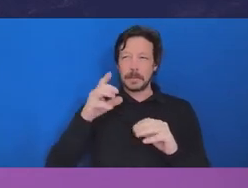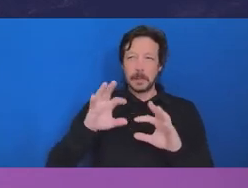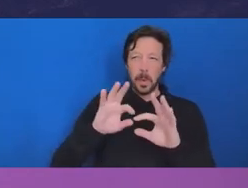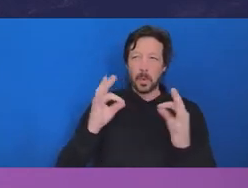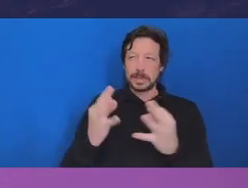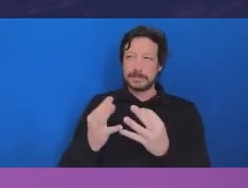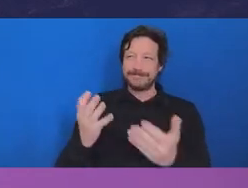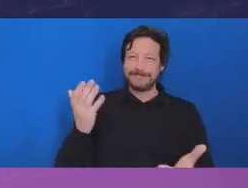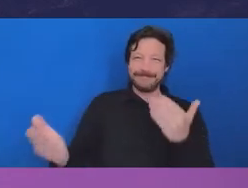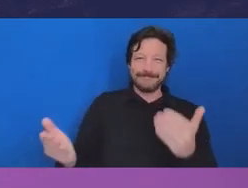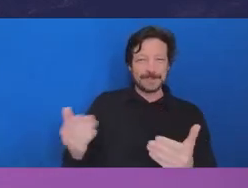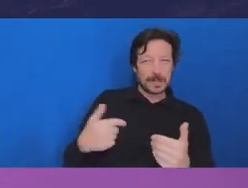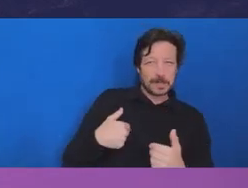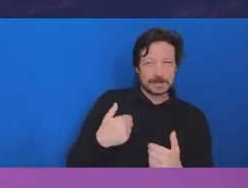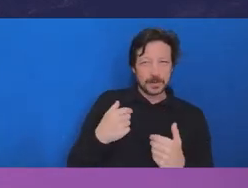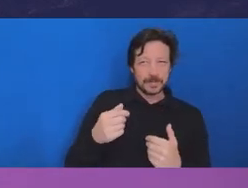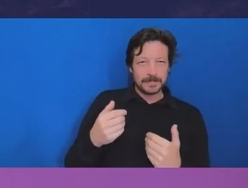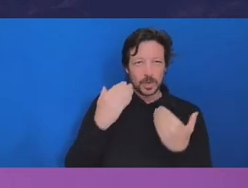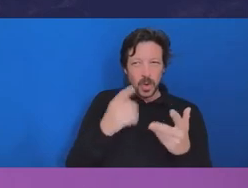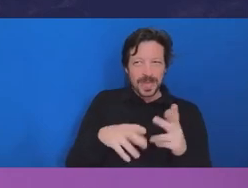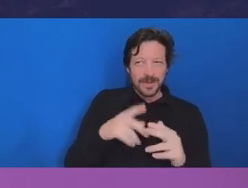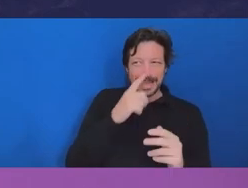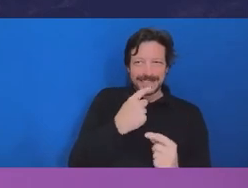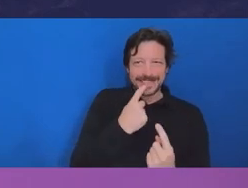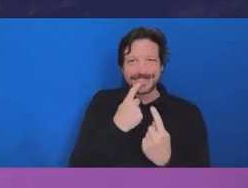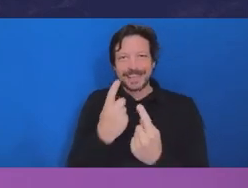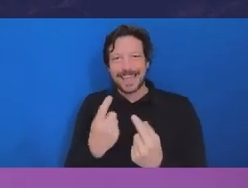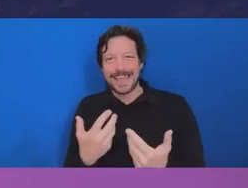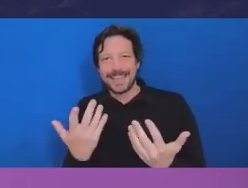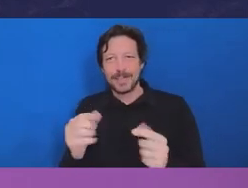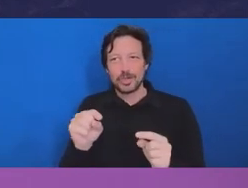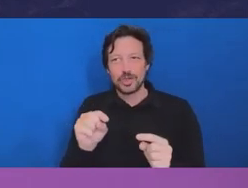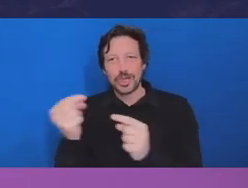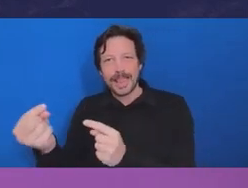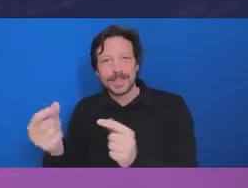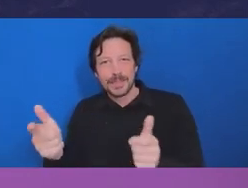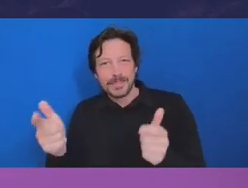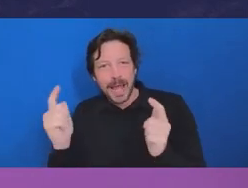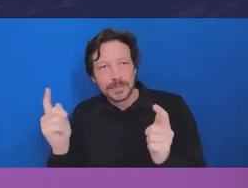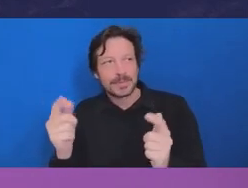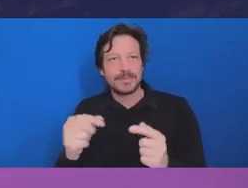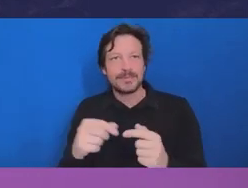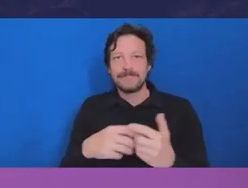you can challenge management or leadership about it, it's actions and decisions,